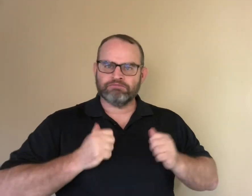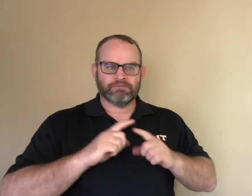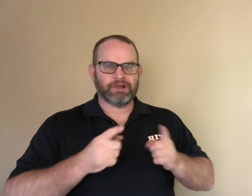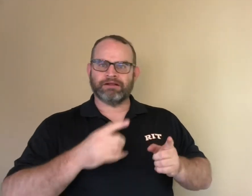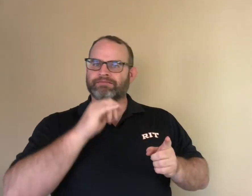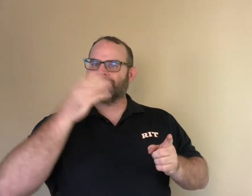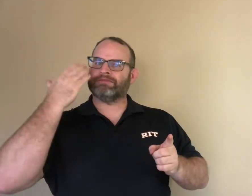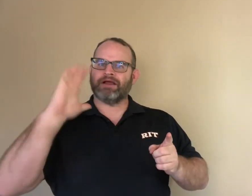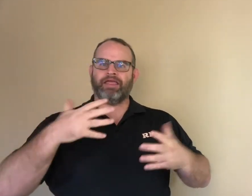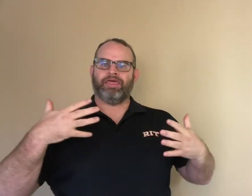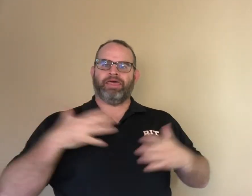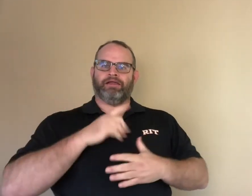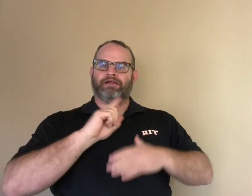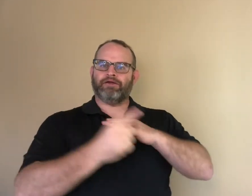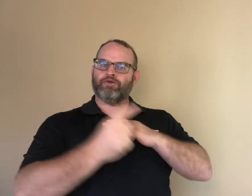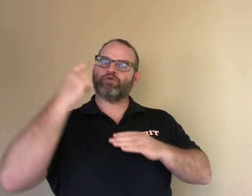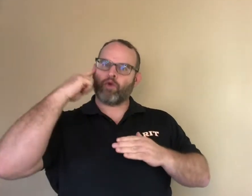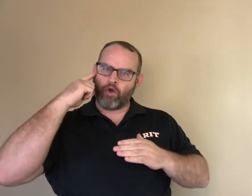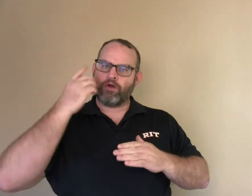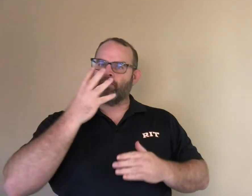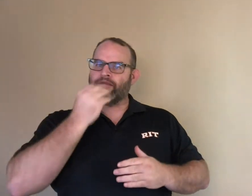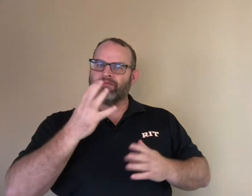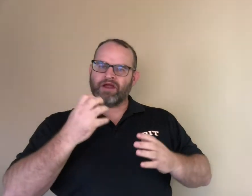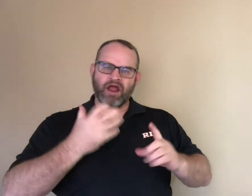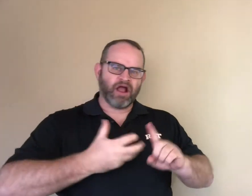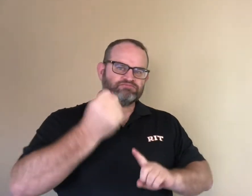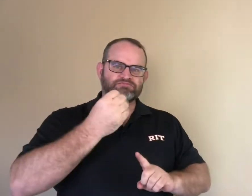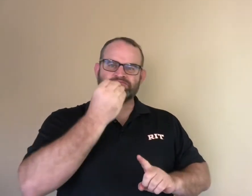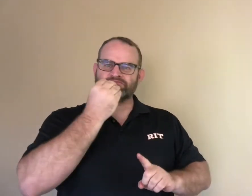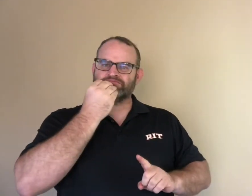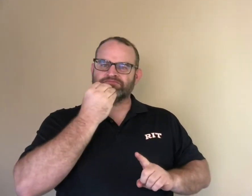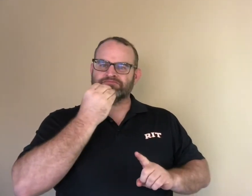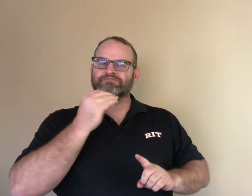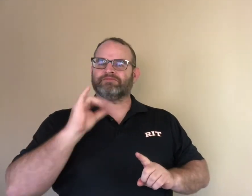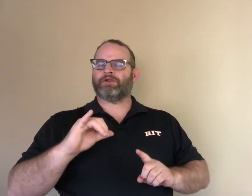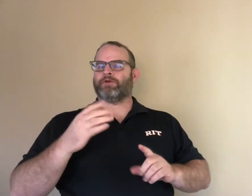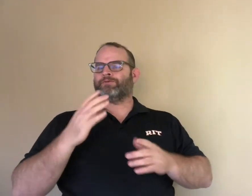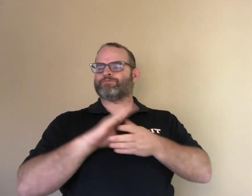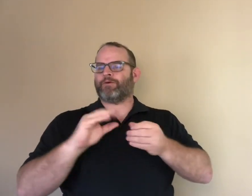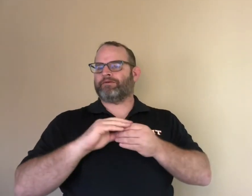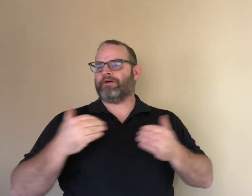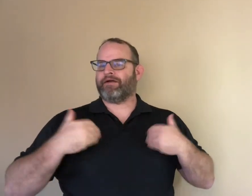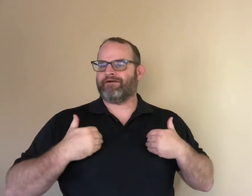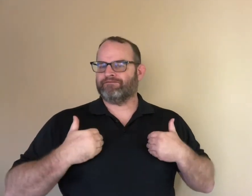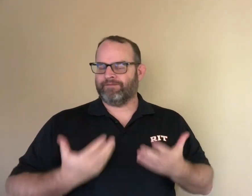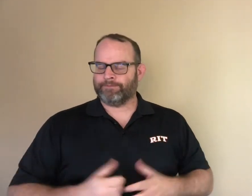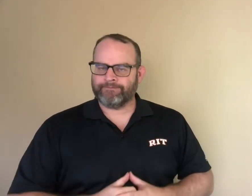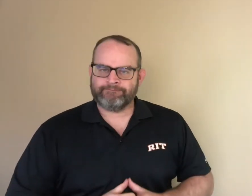The deaf wolf is willing to communicate, but the hearing pigs are lost, so they get scared and hid in their houses. The pigs think the wolf's going to eat them. That is the gist of the story.